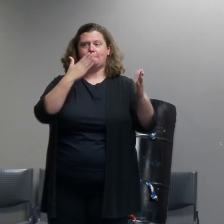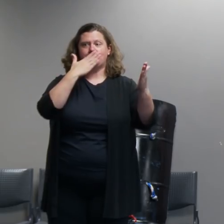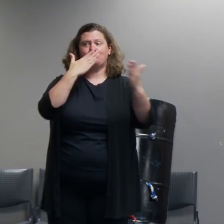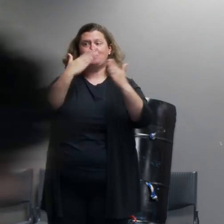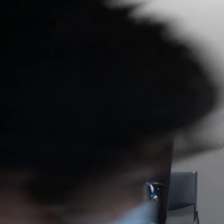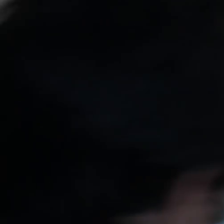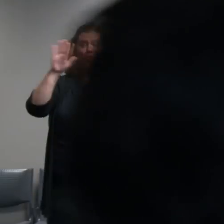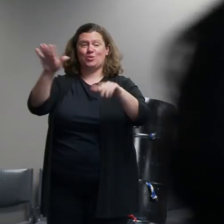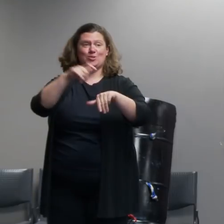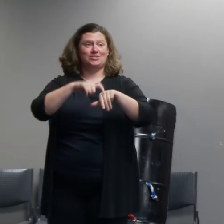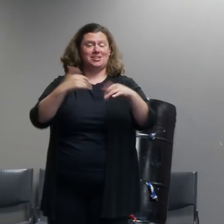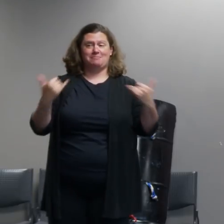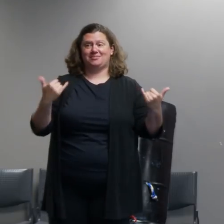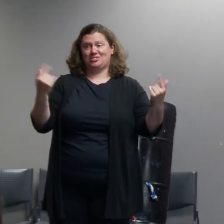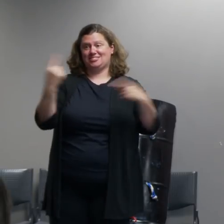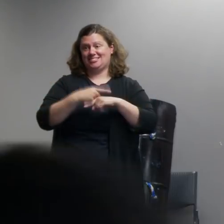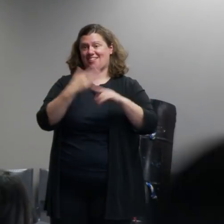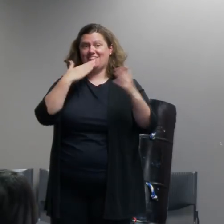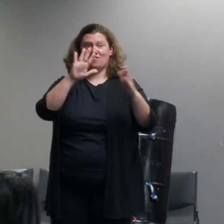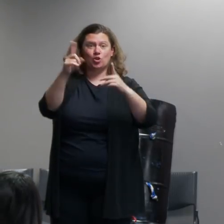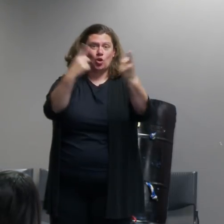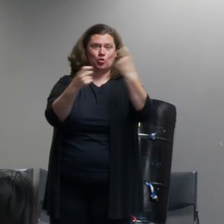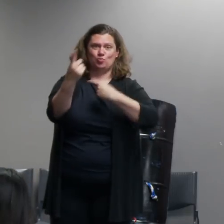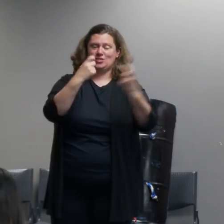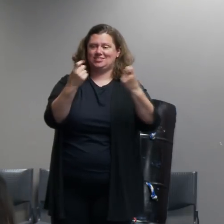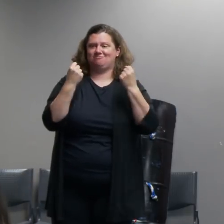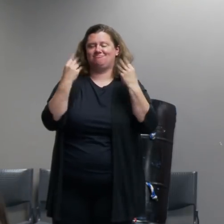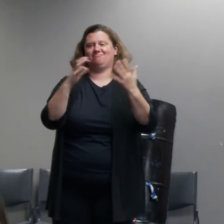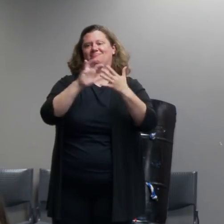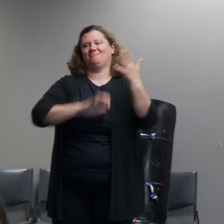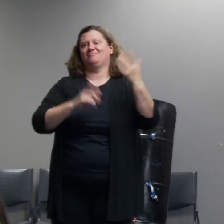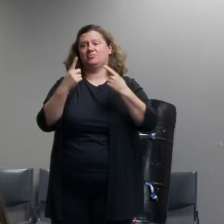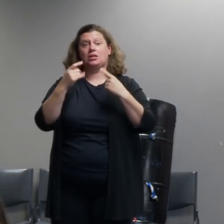thanks for all your questions and you can contact myself or the ped